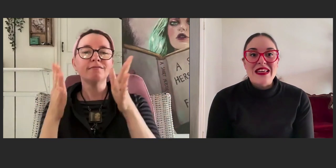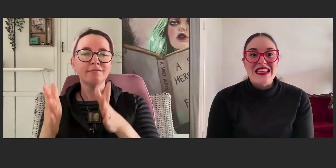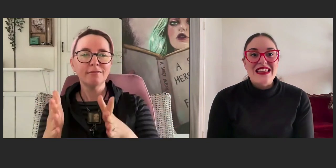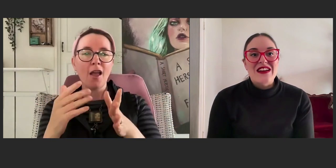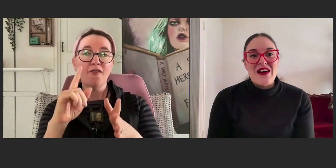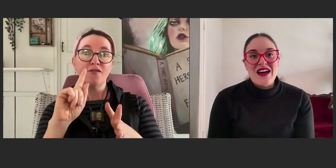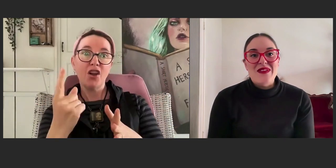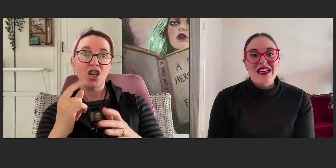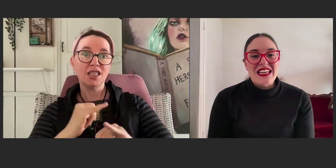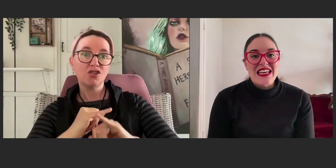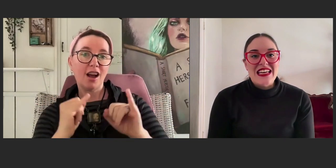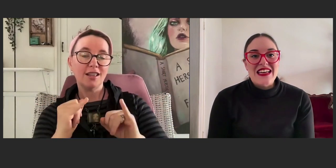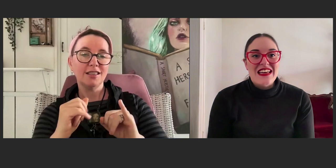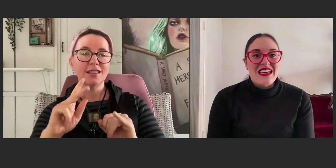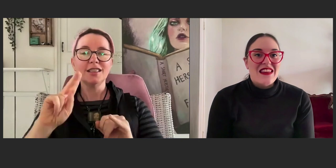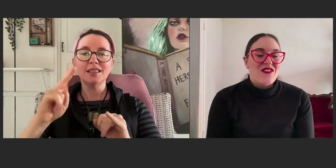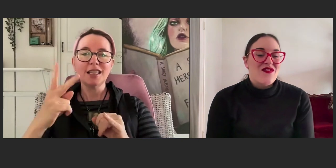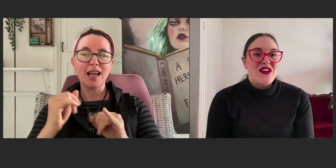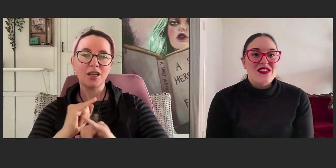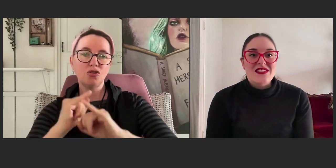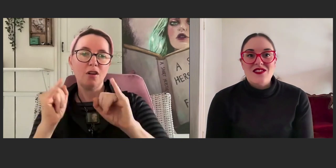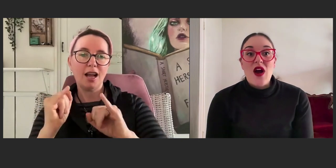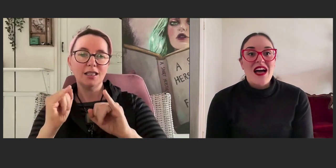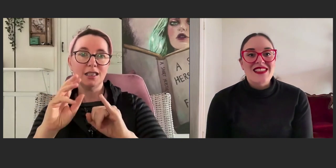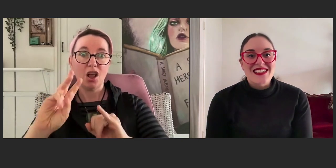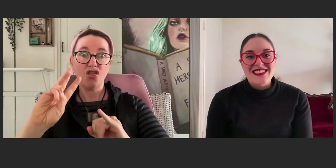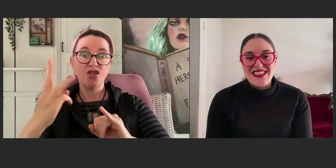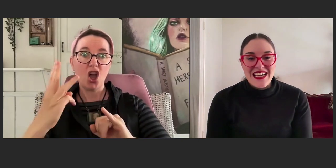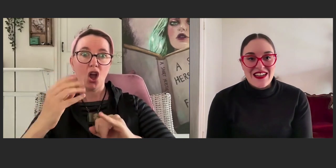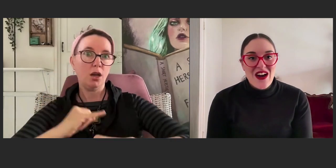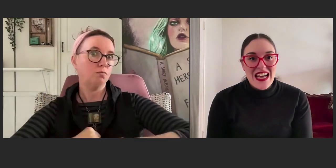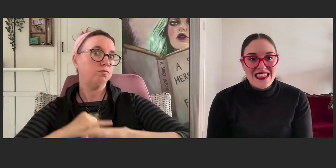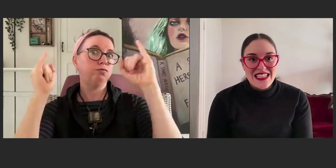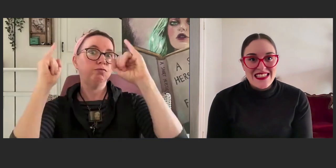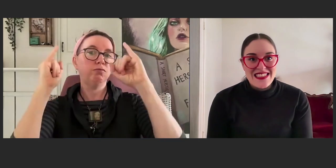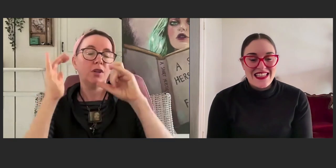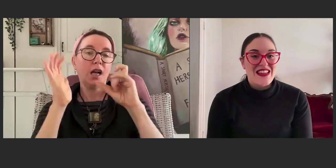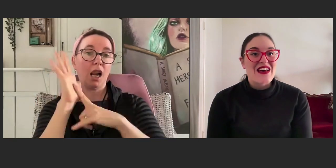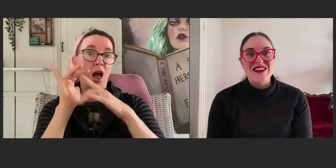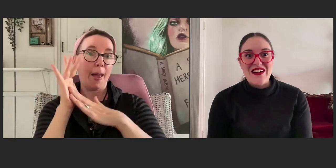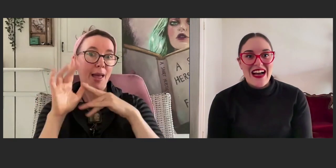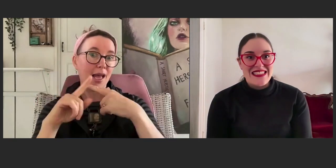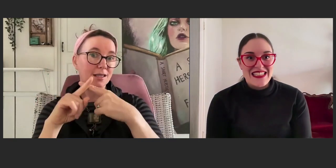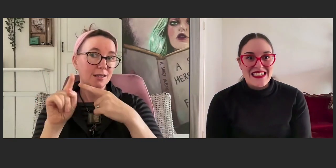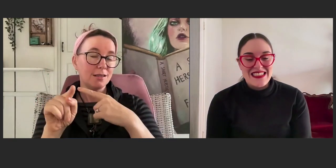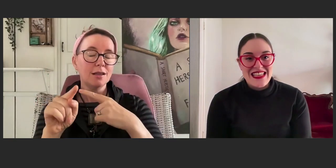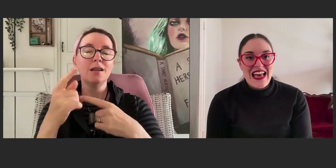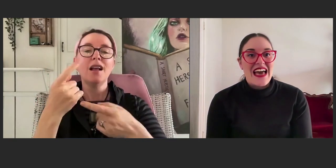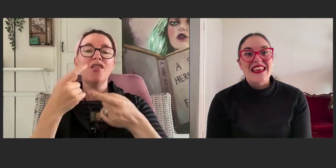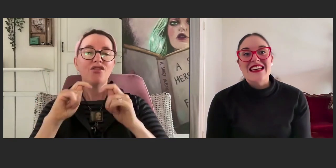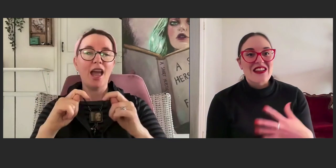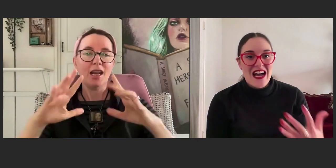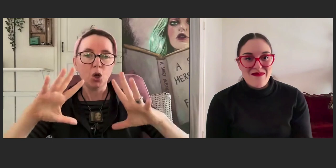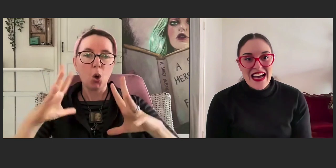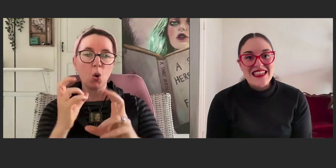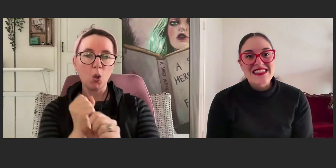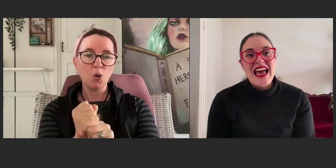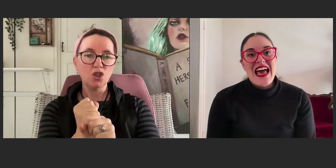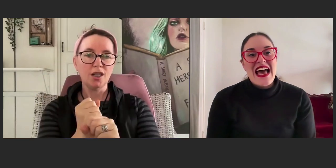with a beginning, the first crisis, the second crisis, the third crisis, and then the climax,